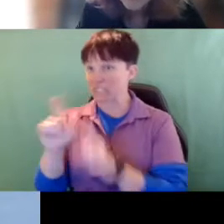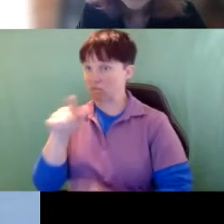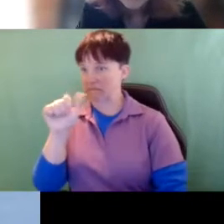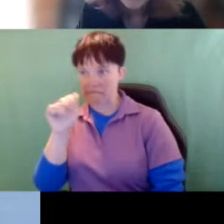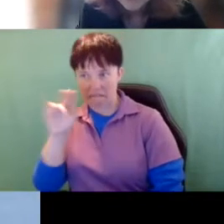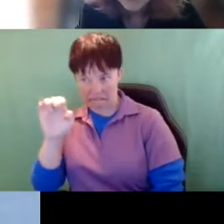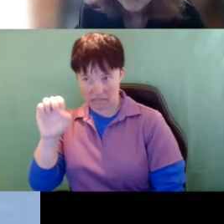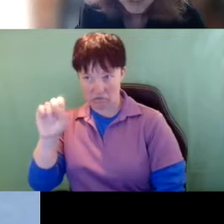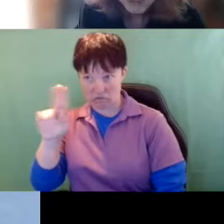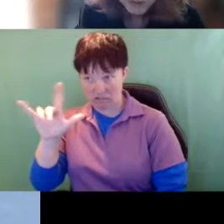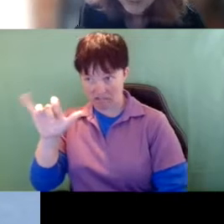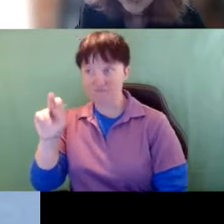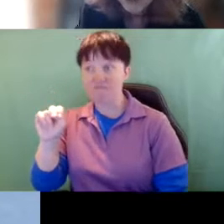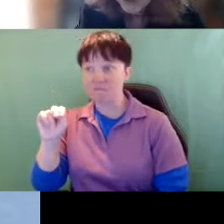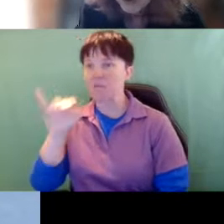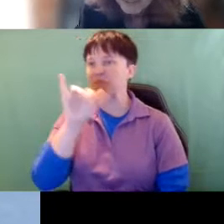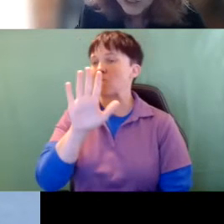could say that was her intervener or her teacher